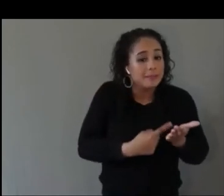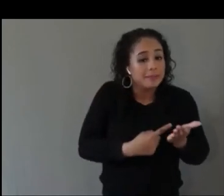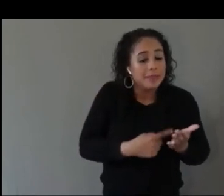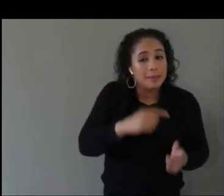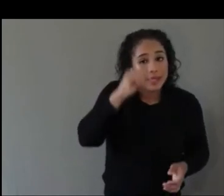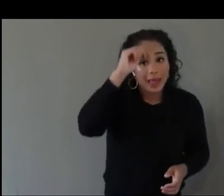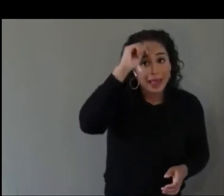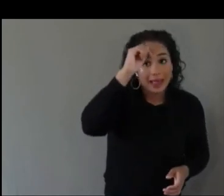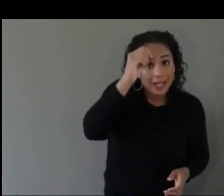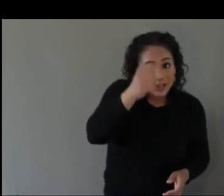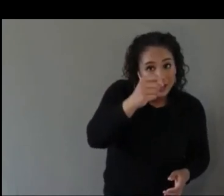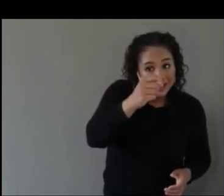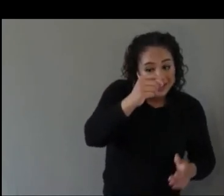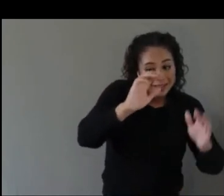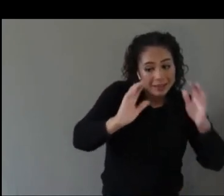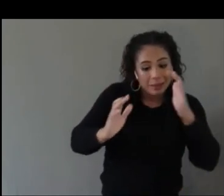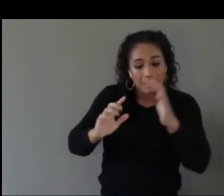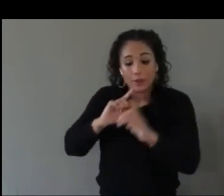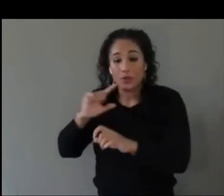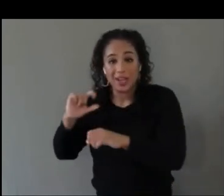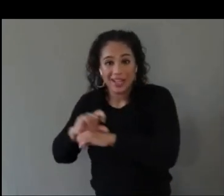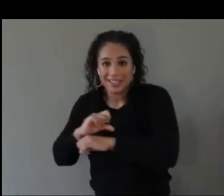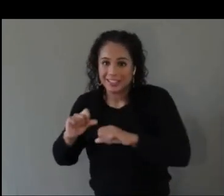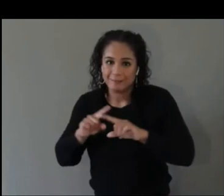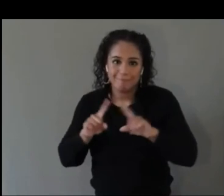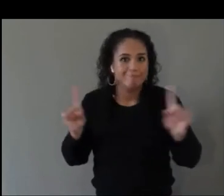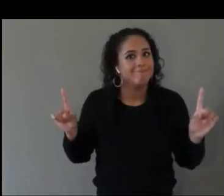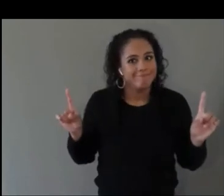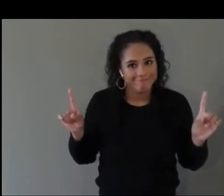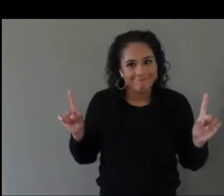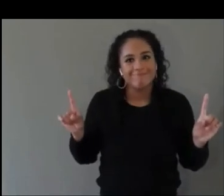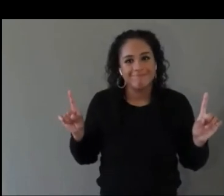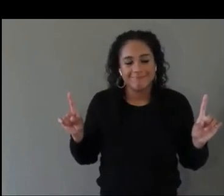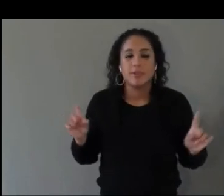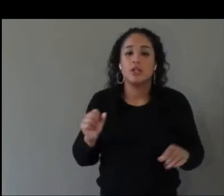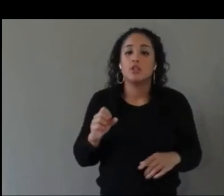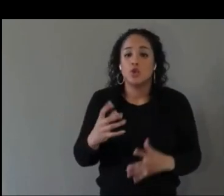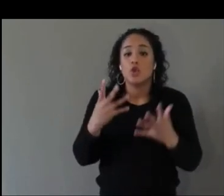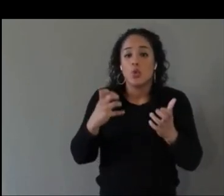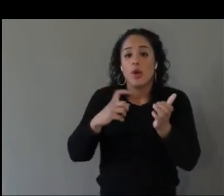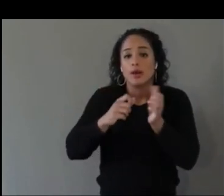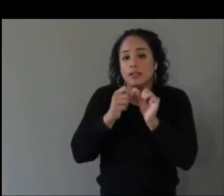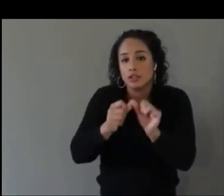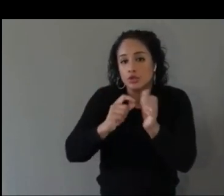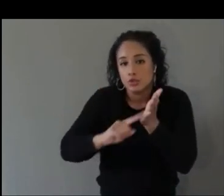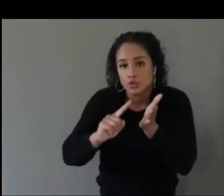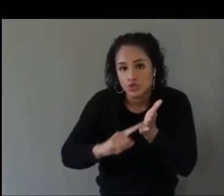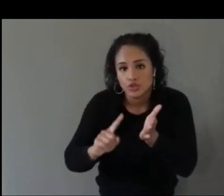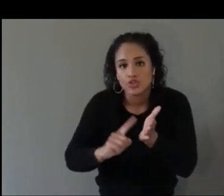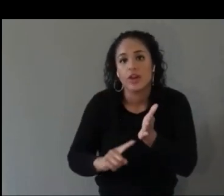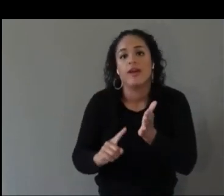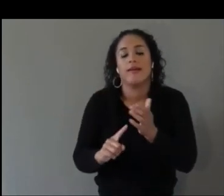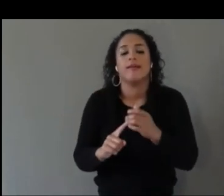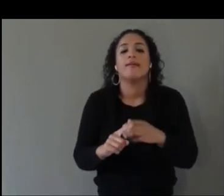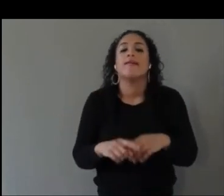to always keep a check on what's being provided as the standard.